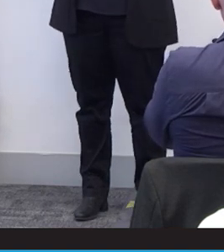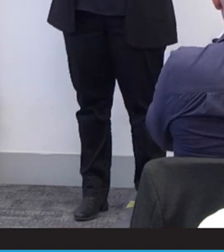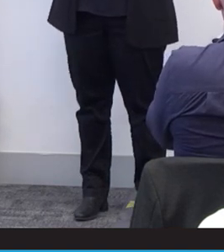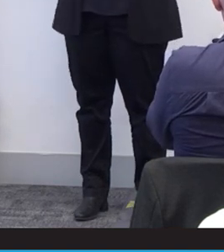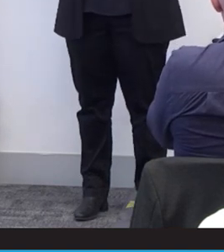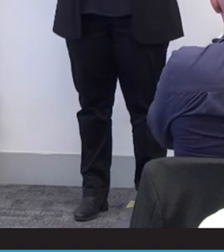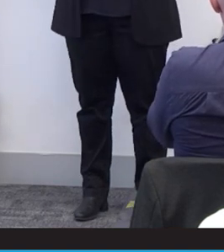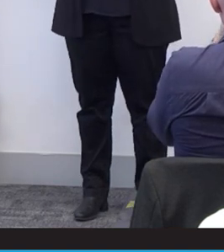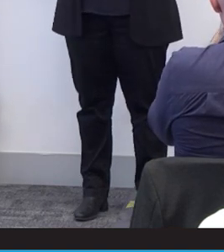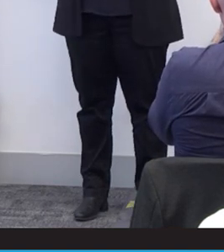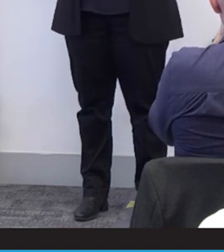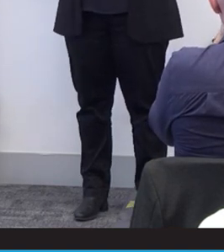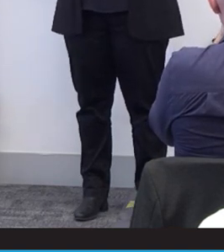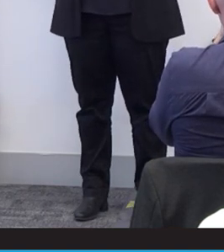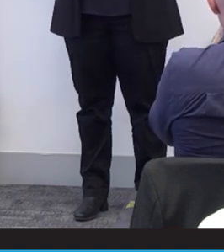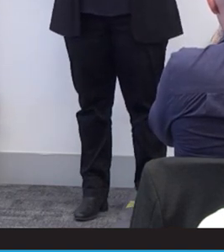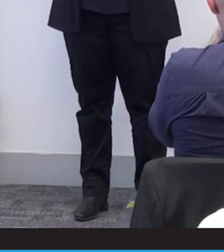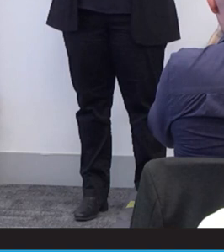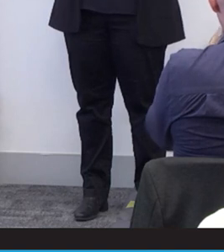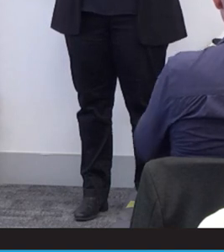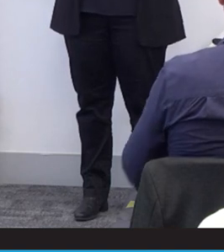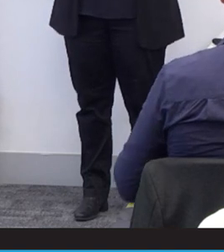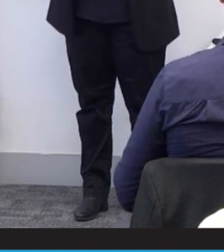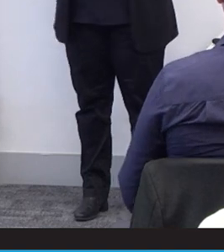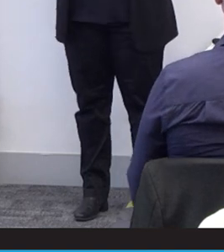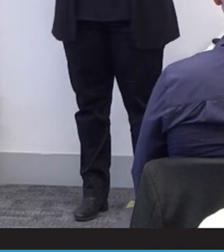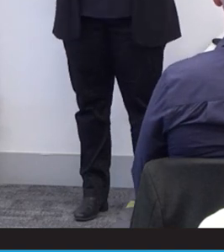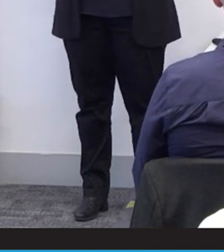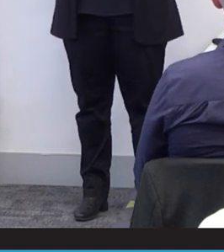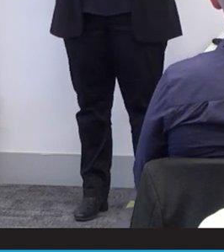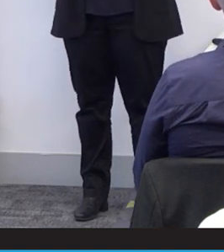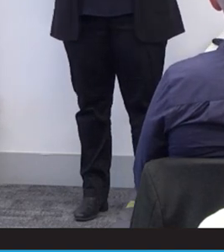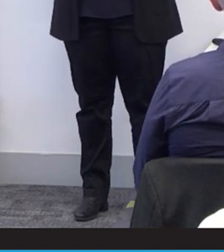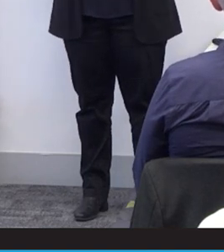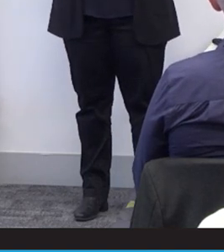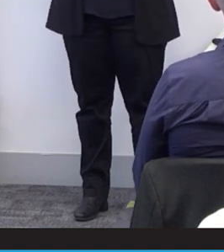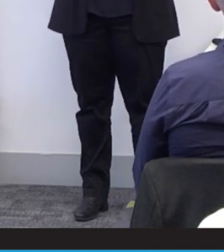the best she's ever seen. I have now modelled for Michelle's unique botique multiple times.